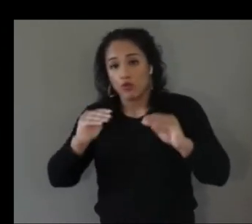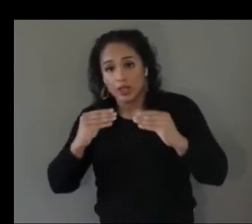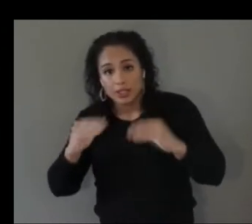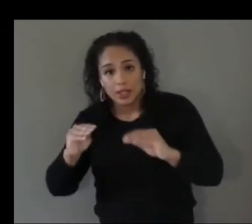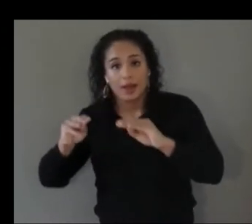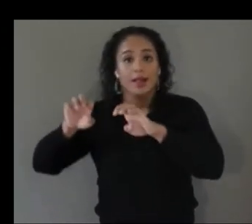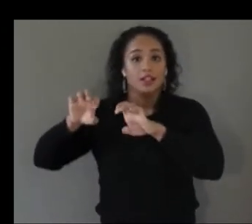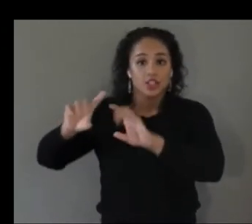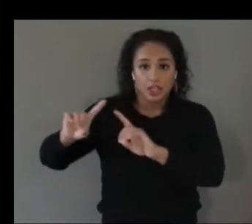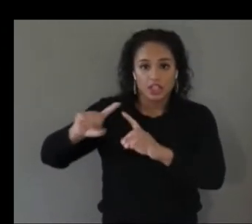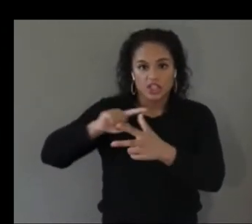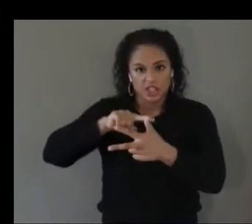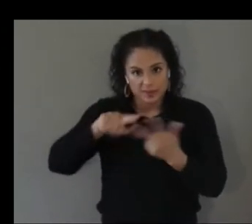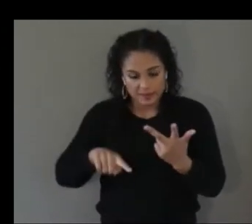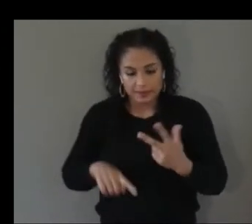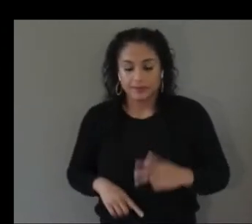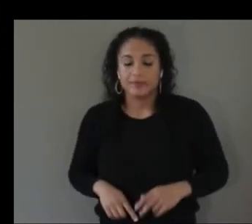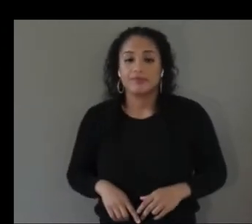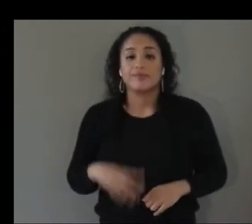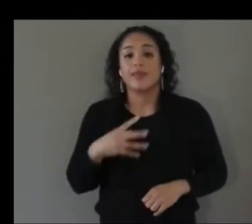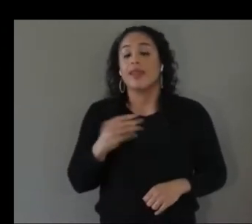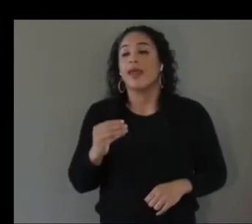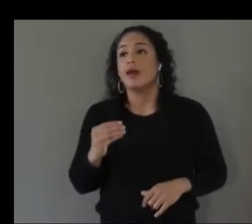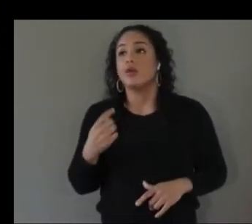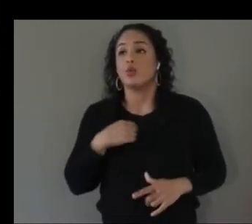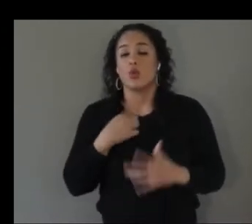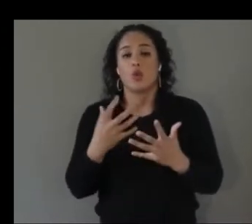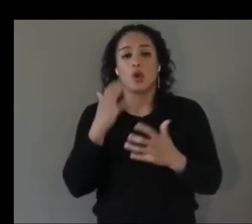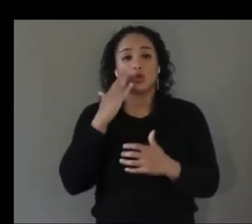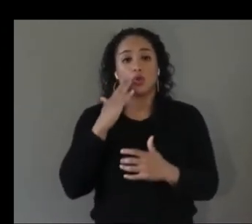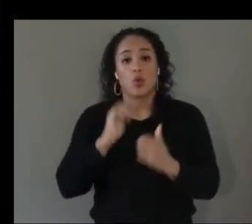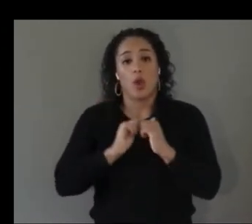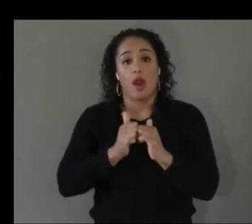and then we wanted to know how we could make these interactions screen reader accessible